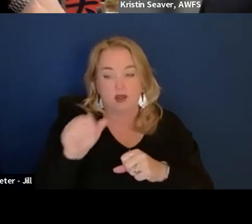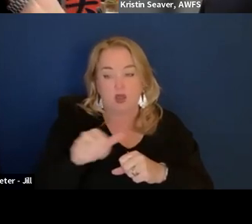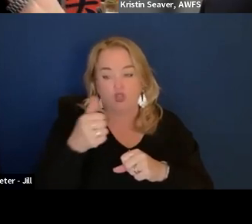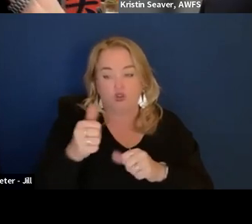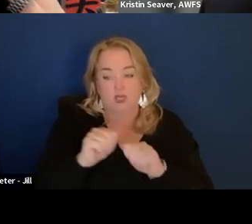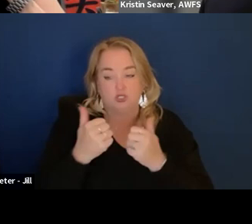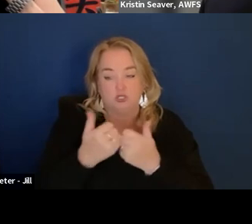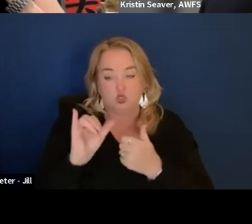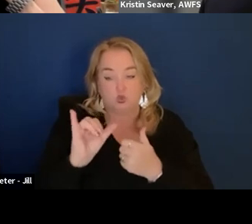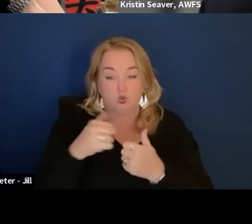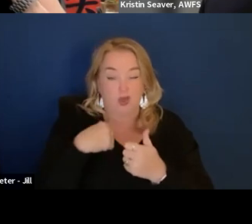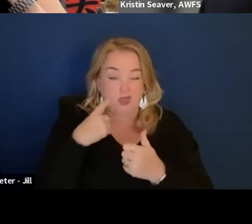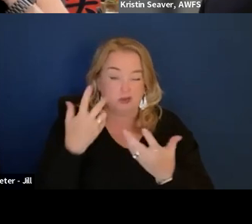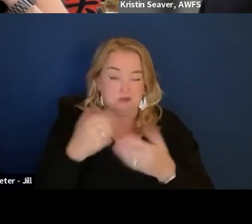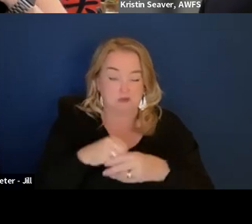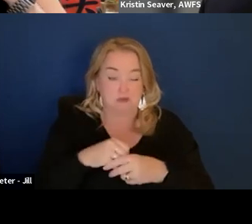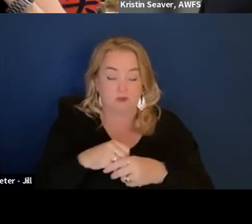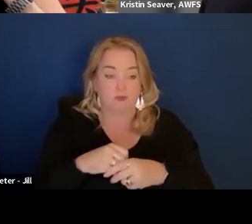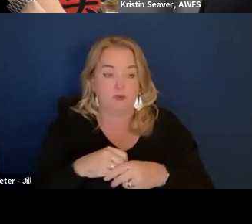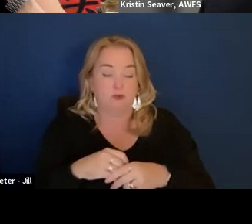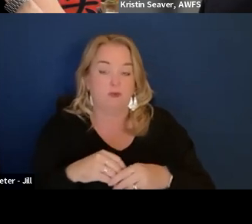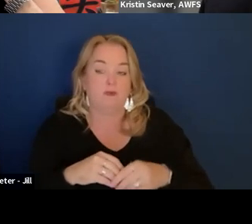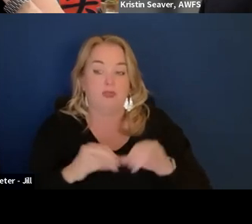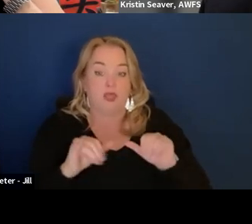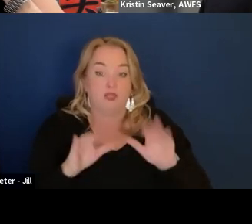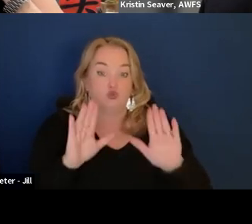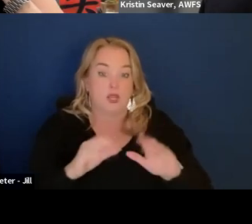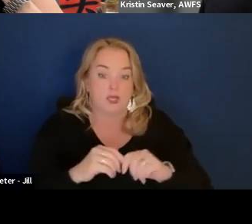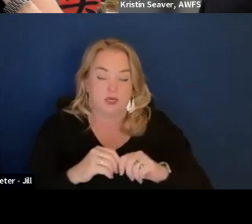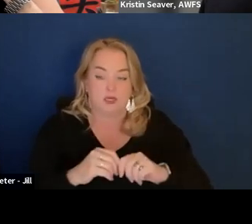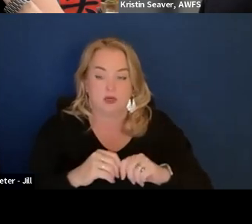That is great.